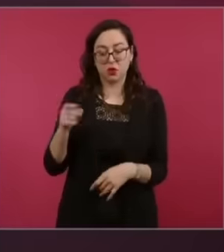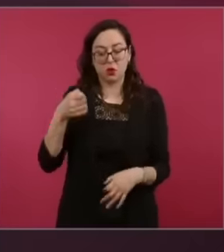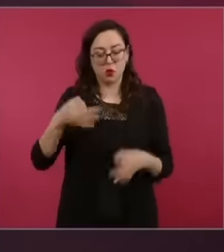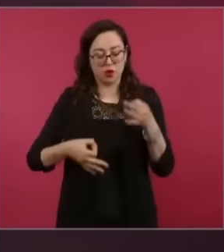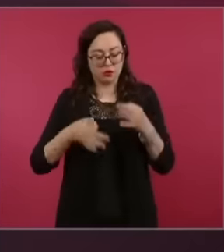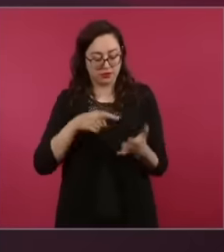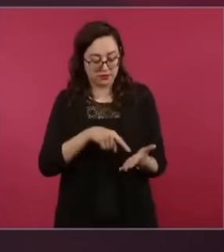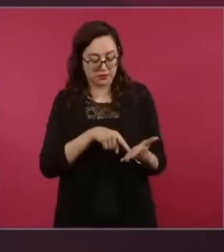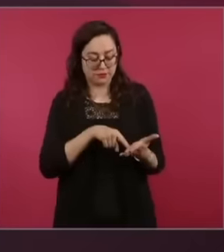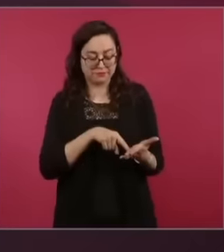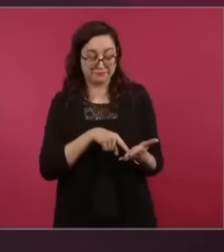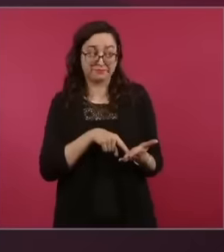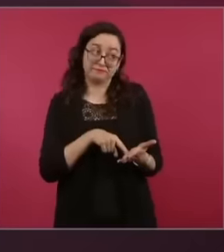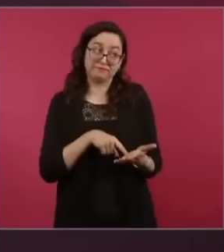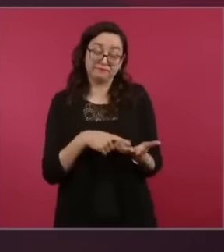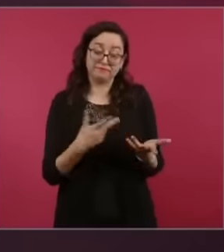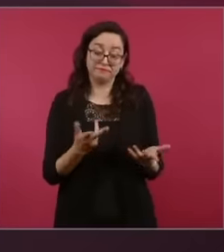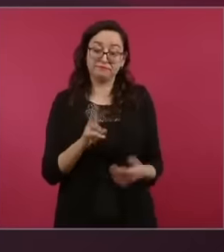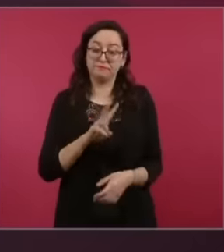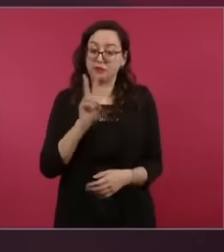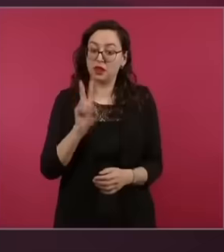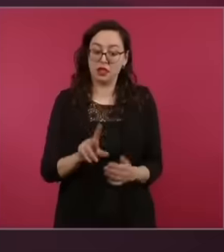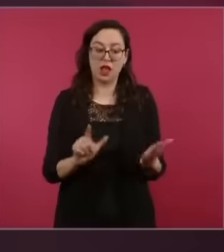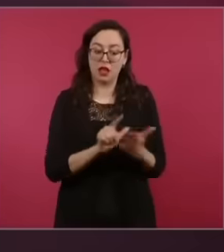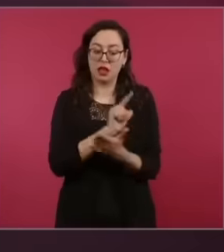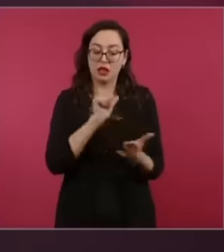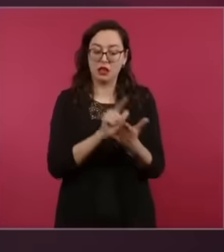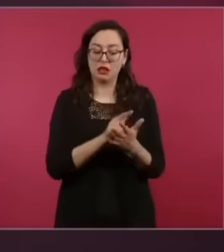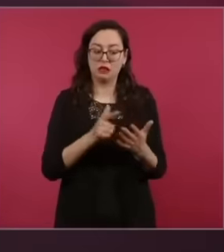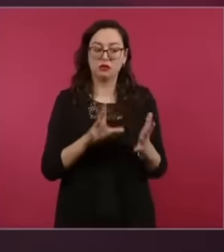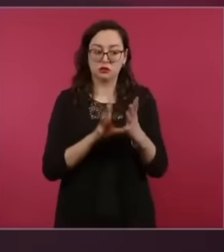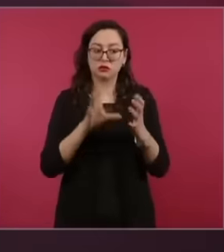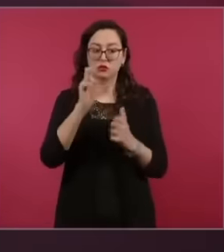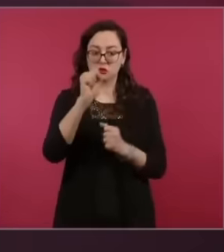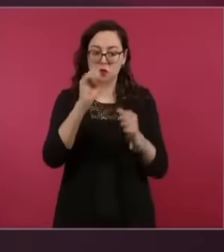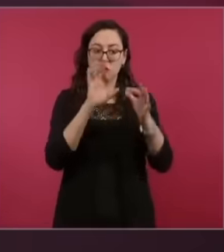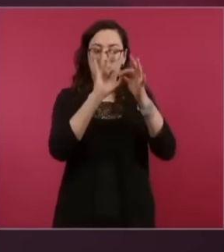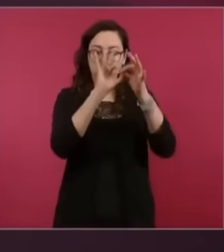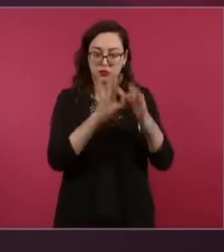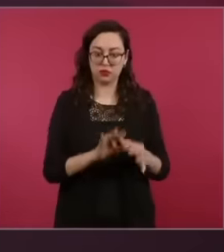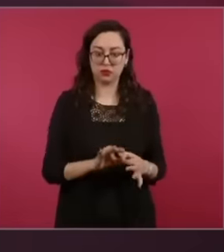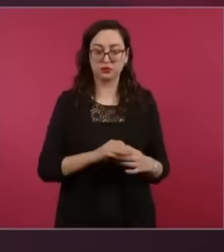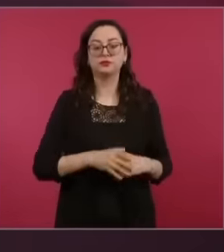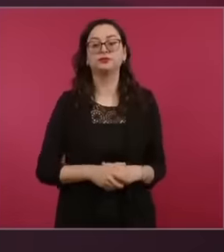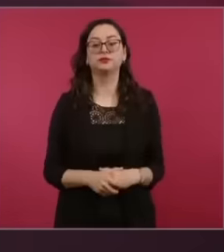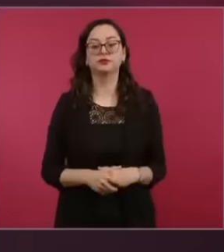their resolutions. They also argue that the Tax authorities make errors in their